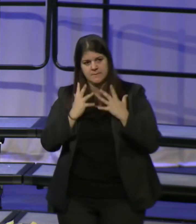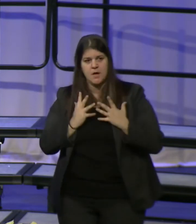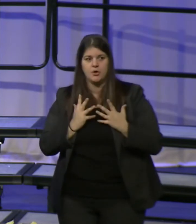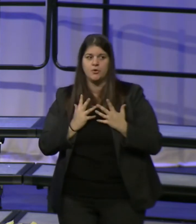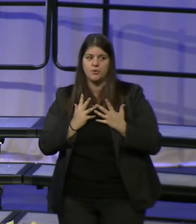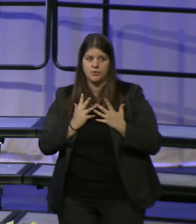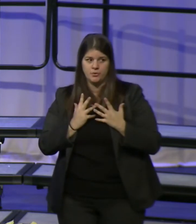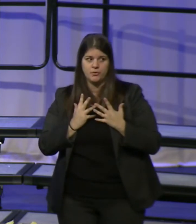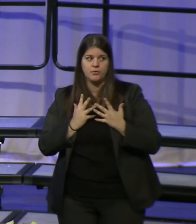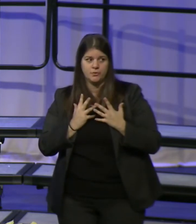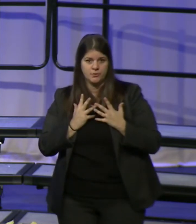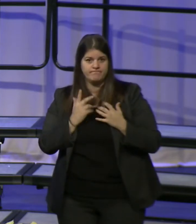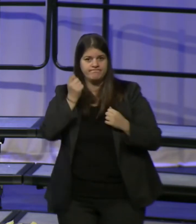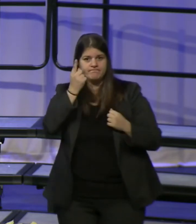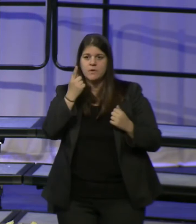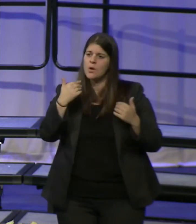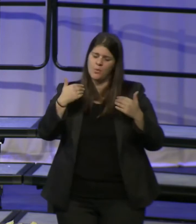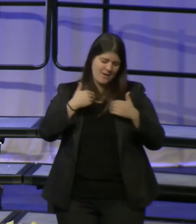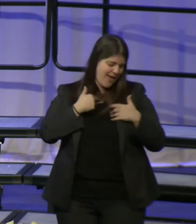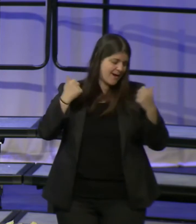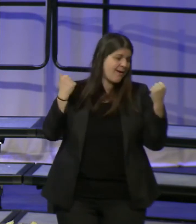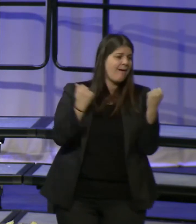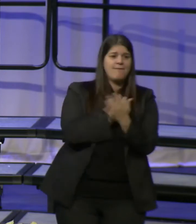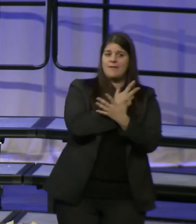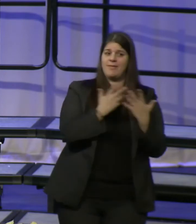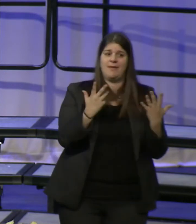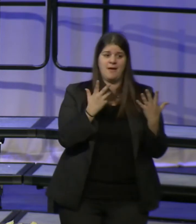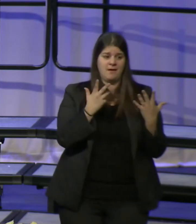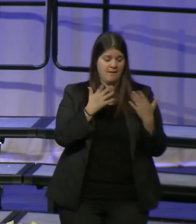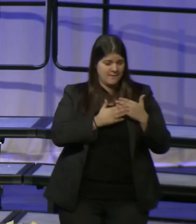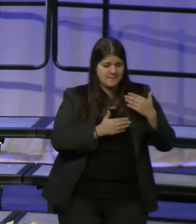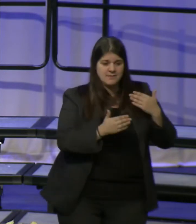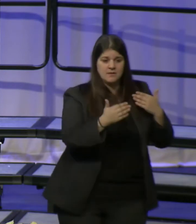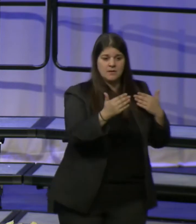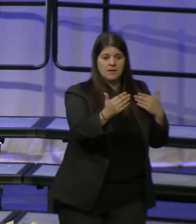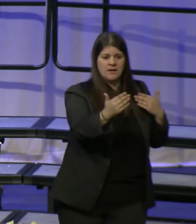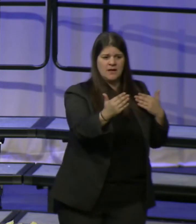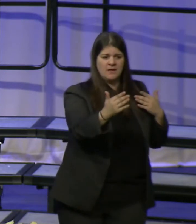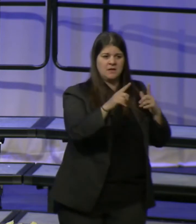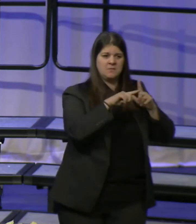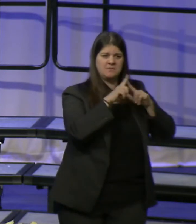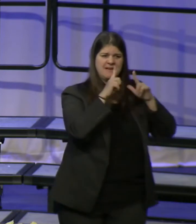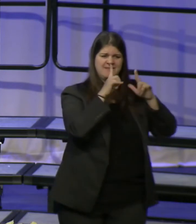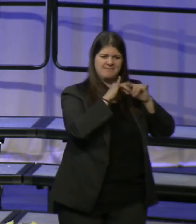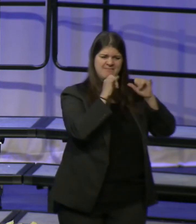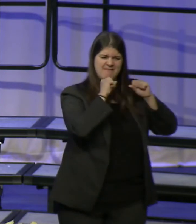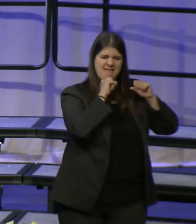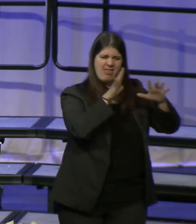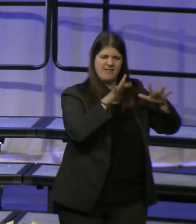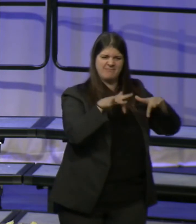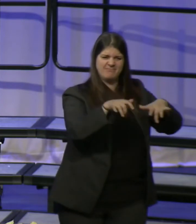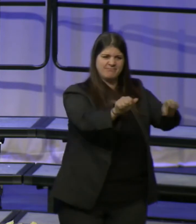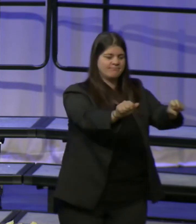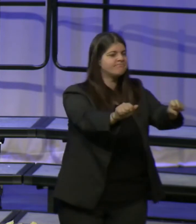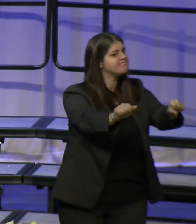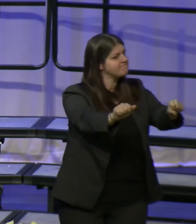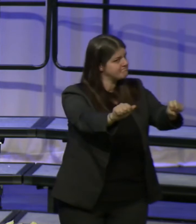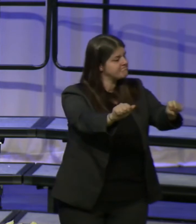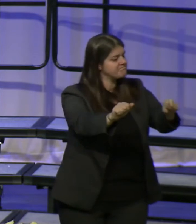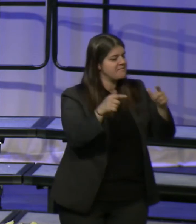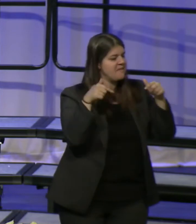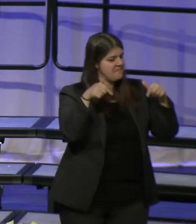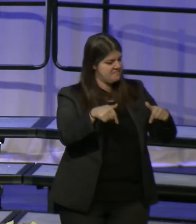We had everything before us... we had nothing before us. This my friends is the challenge of